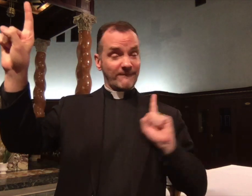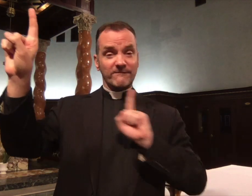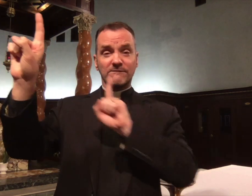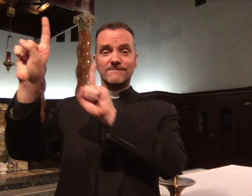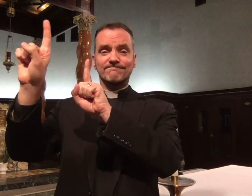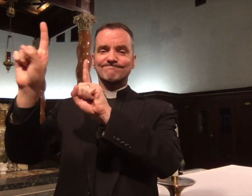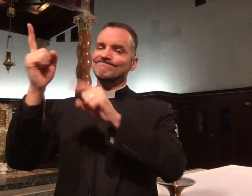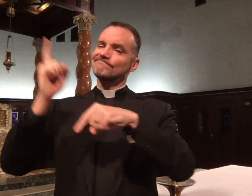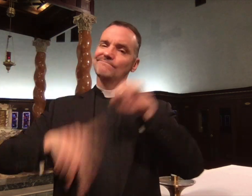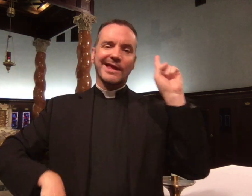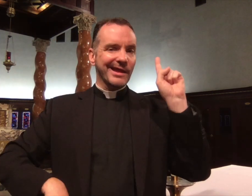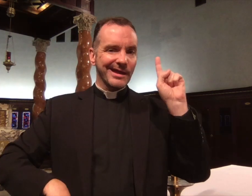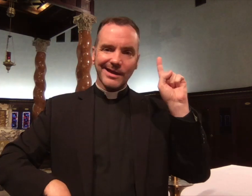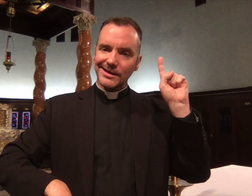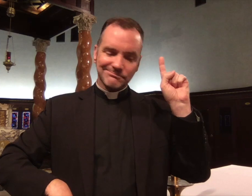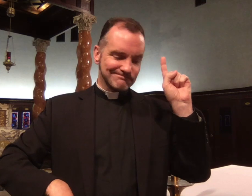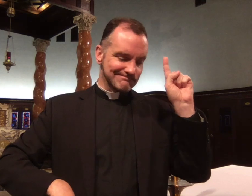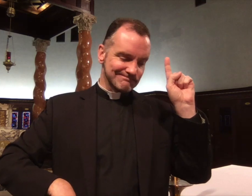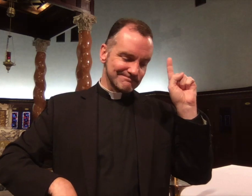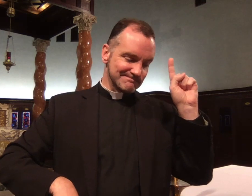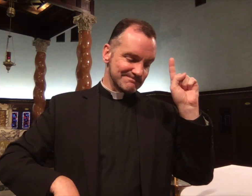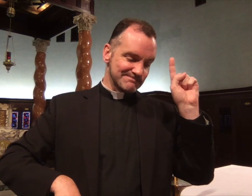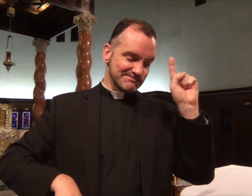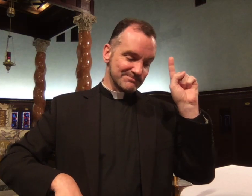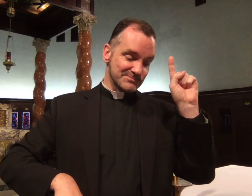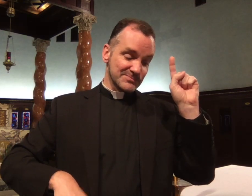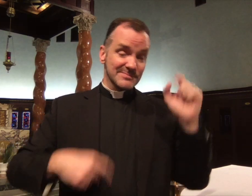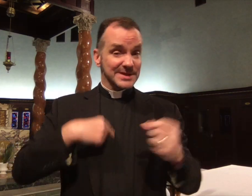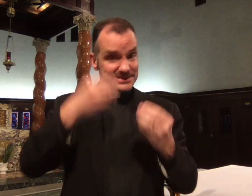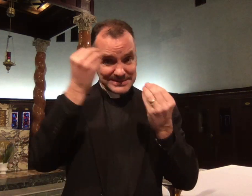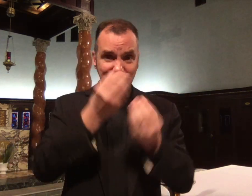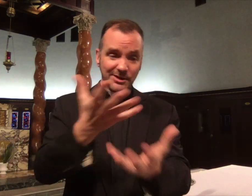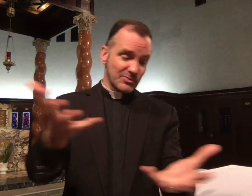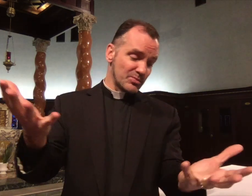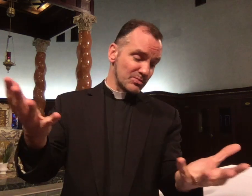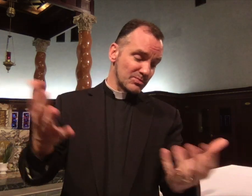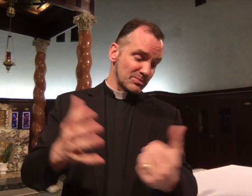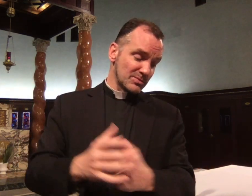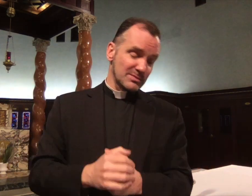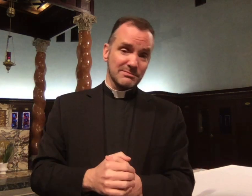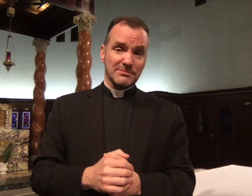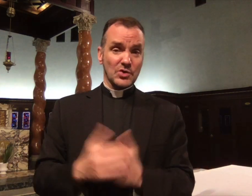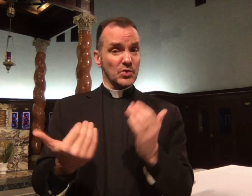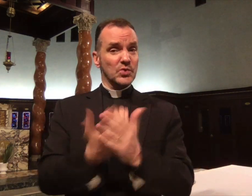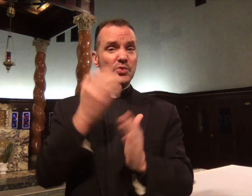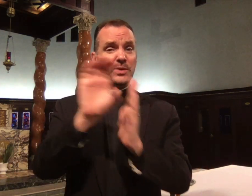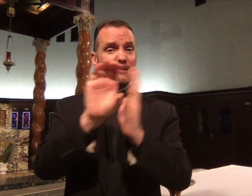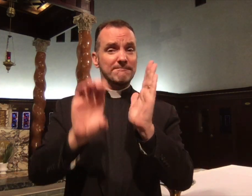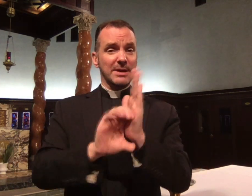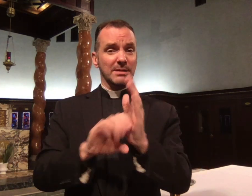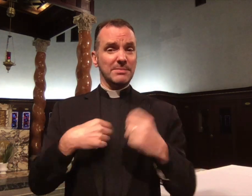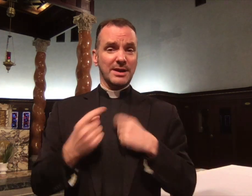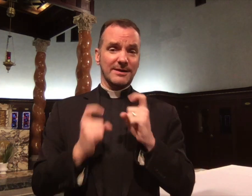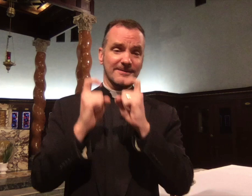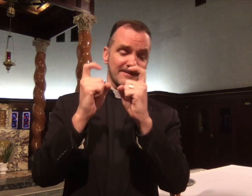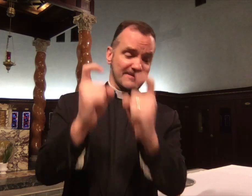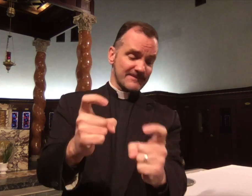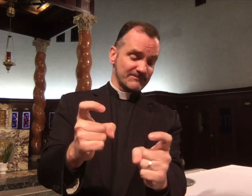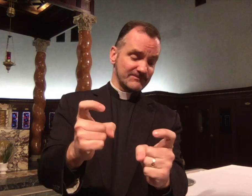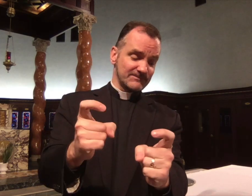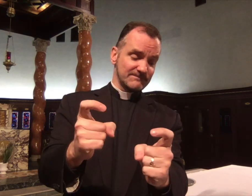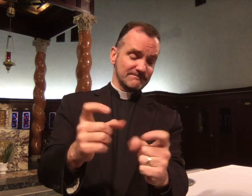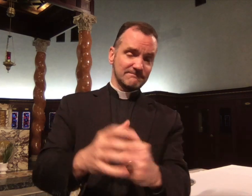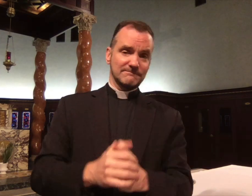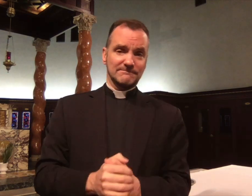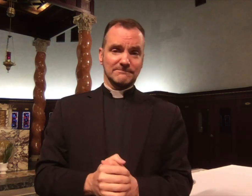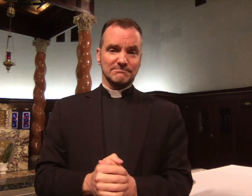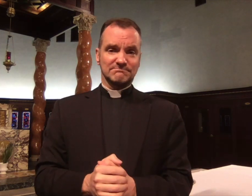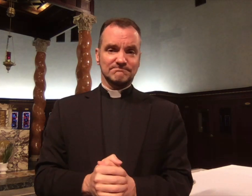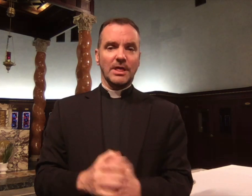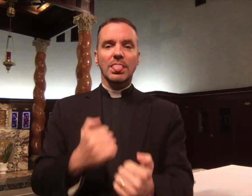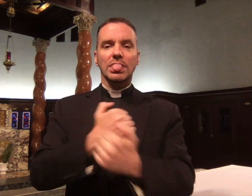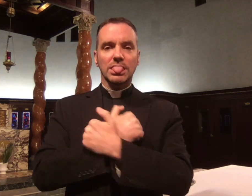says, "'Where I go you cannot come' so now I say it to you. I give you a new commandment: